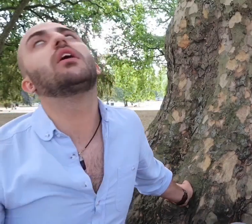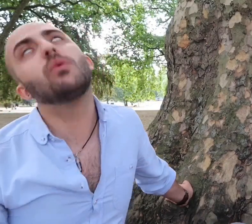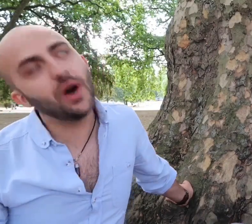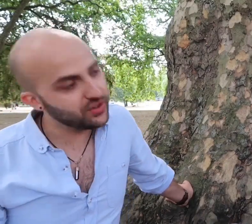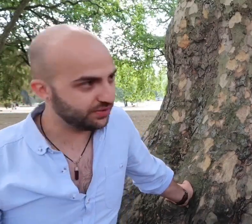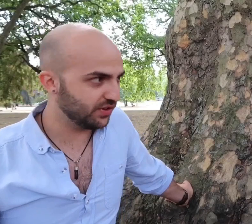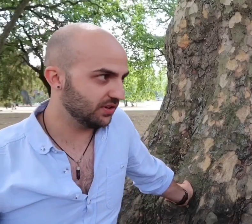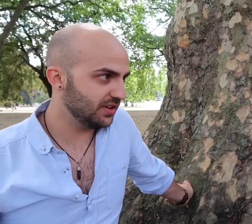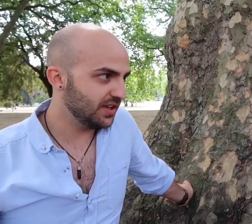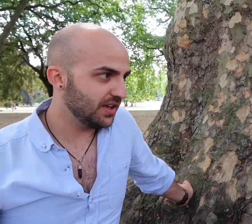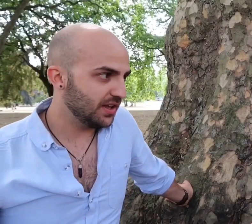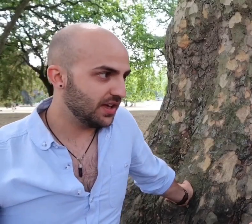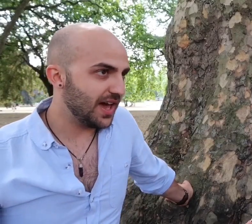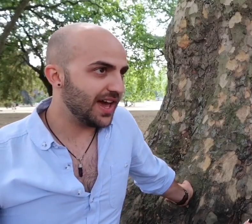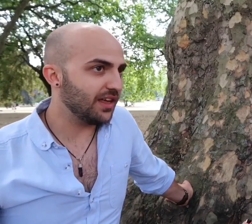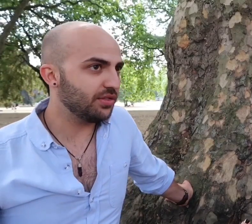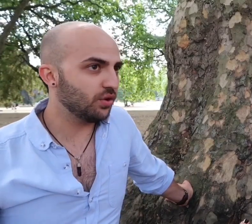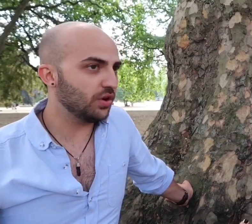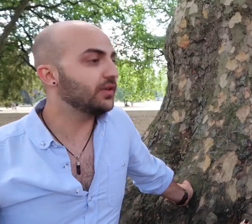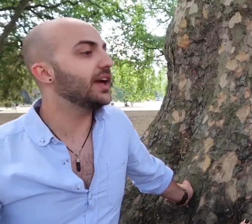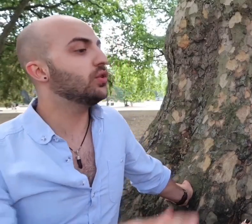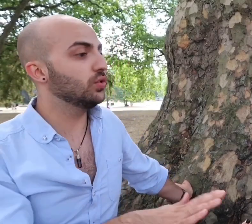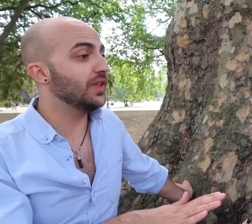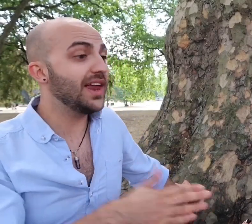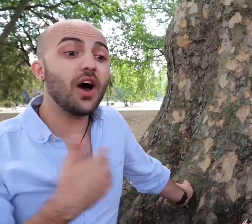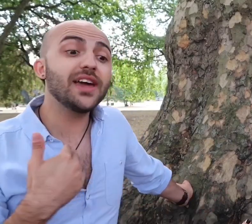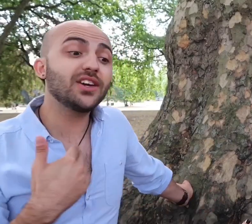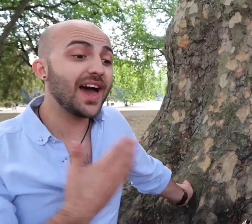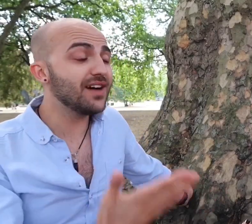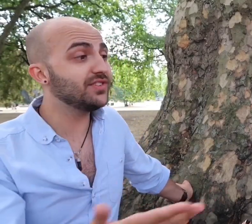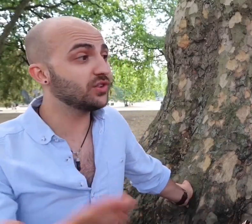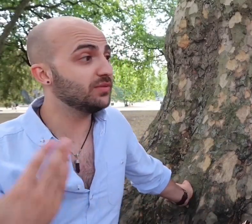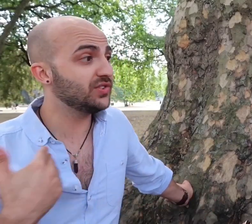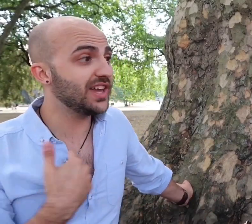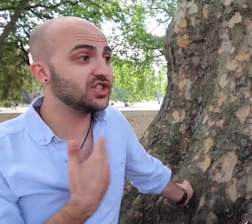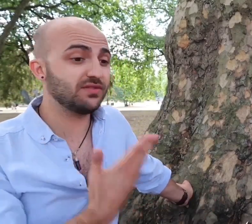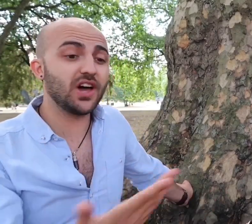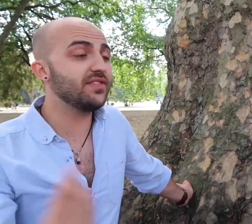wonderful" and I thought okay cool and I could have this conversation via